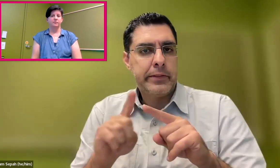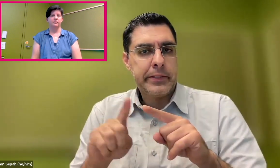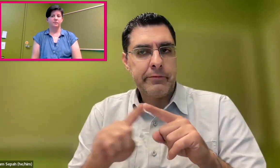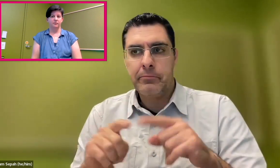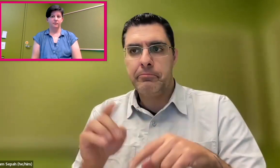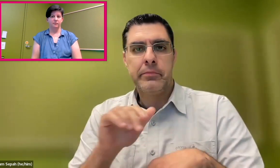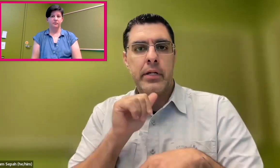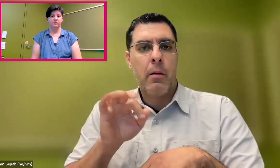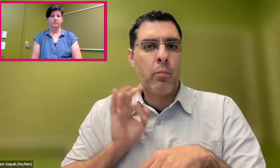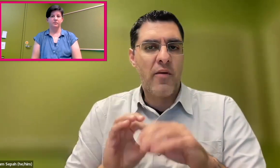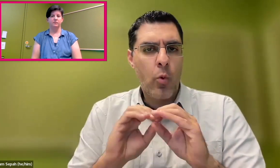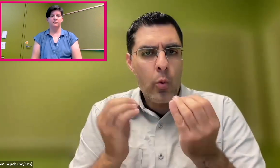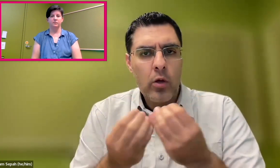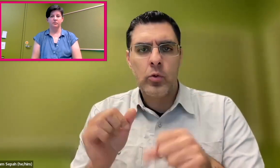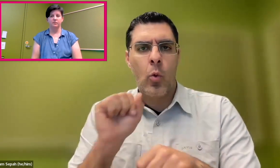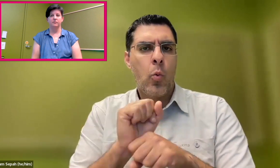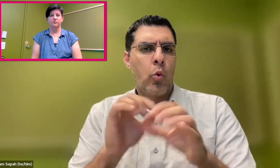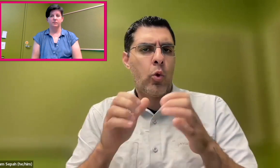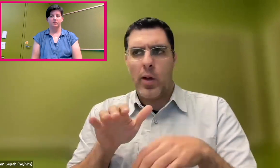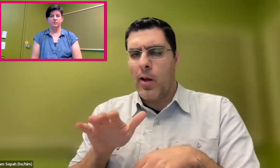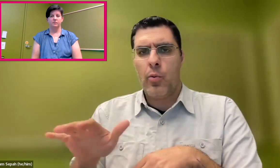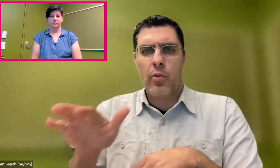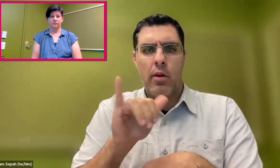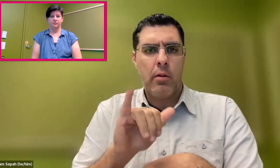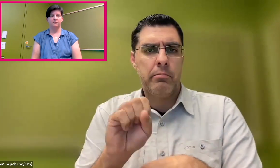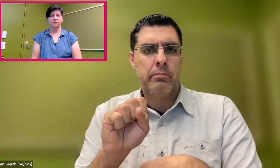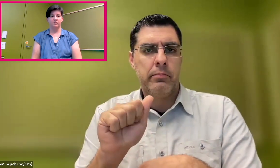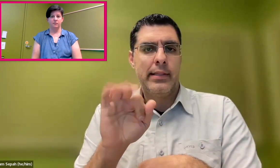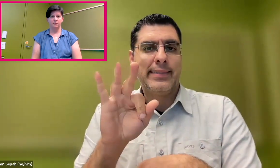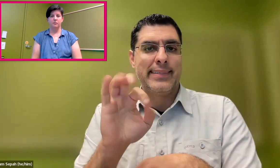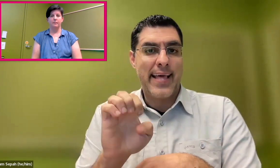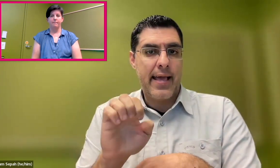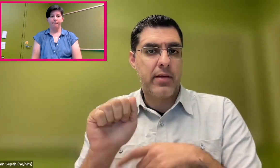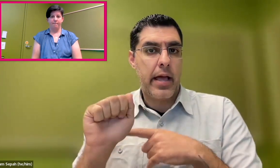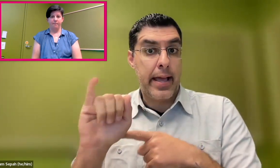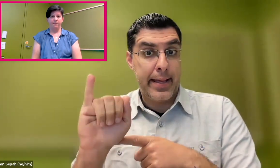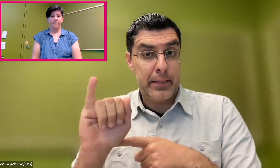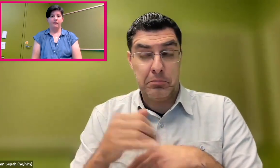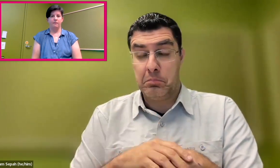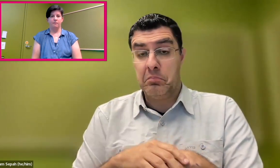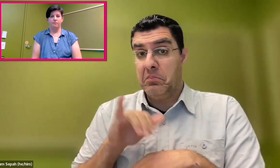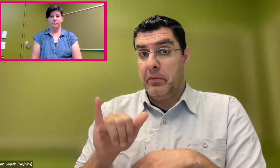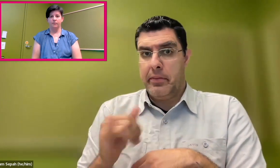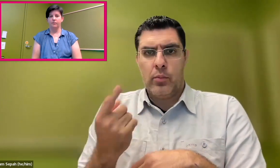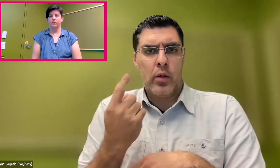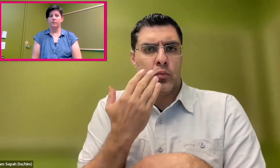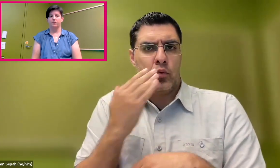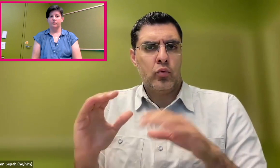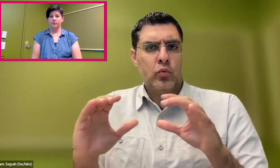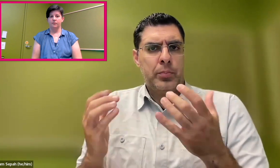There are different non-profit organizations and working groups like a place called Safe AI.